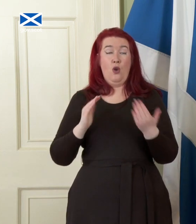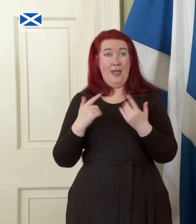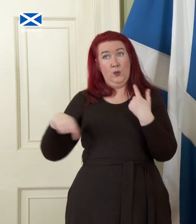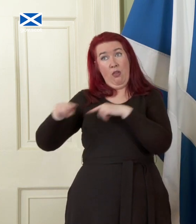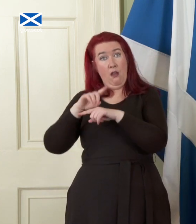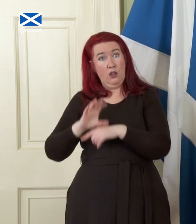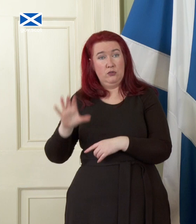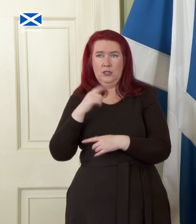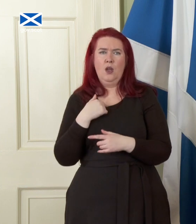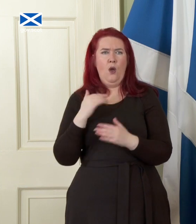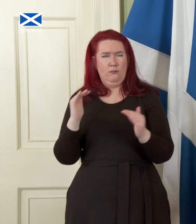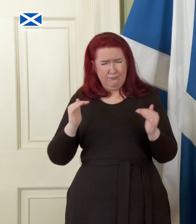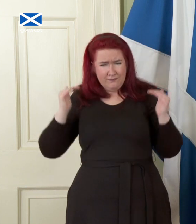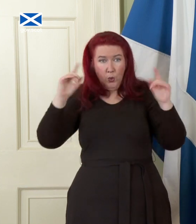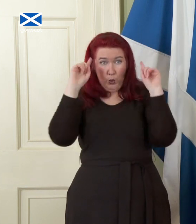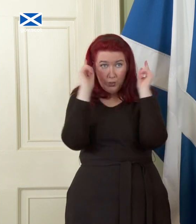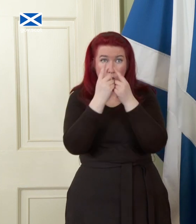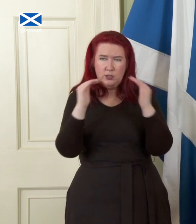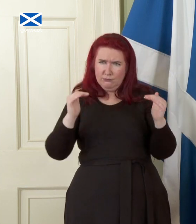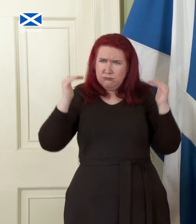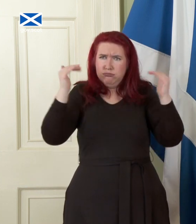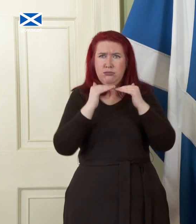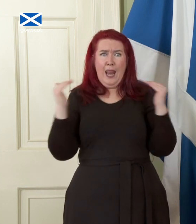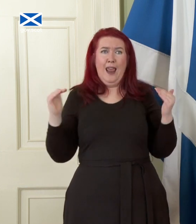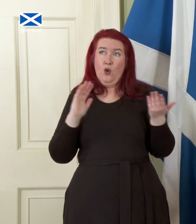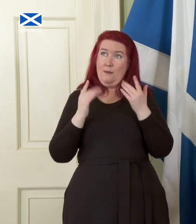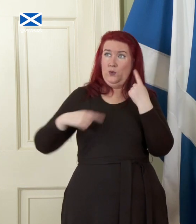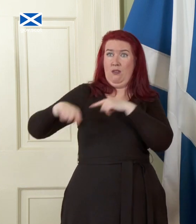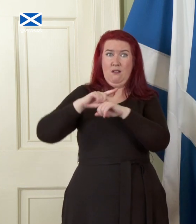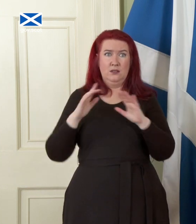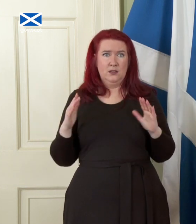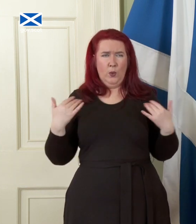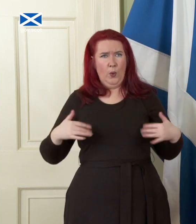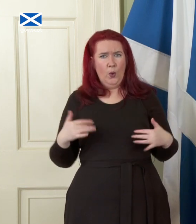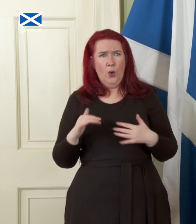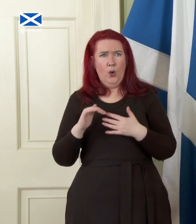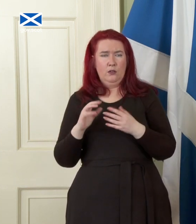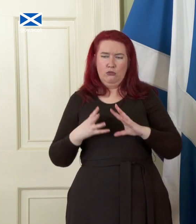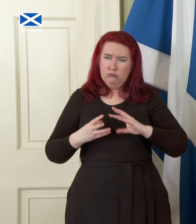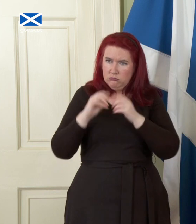than almost any other country on the planet, a creative, skilled and highly educated population.